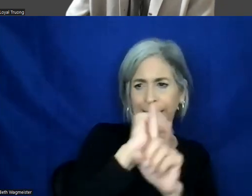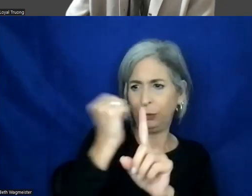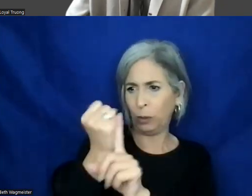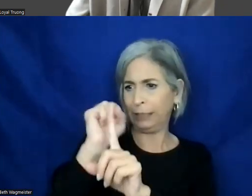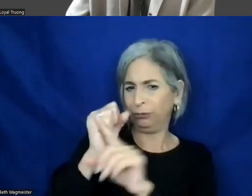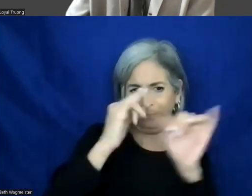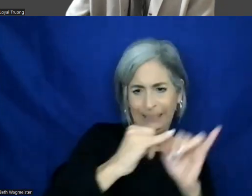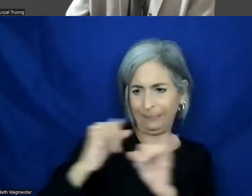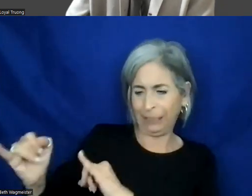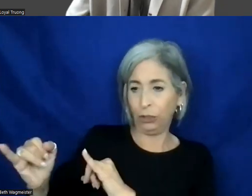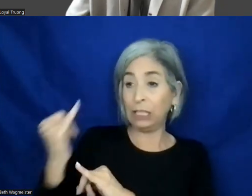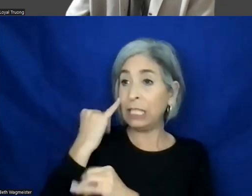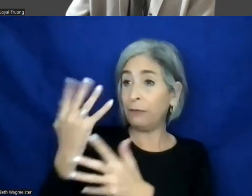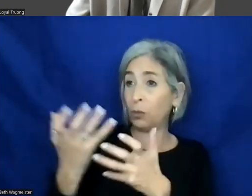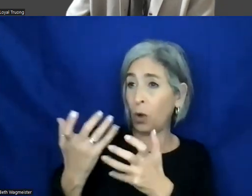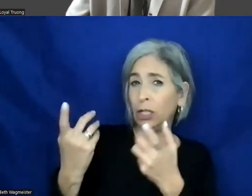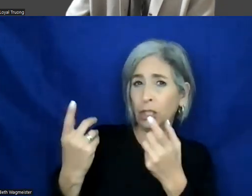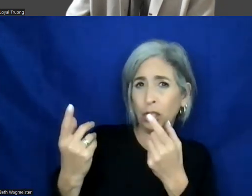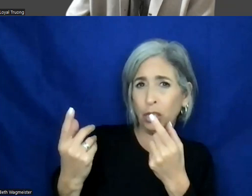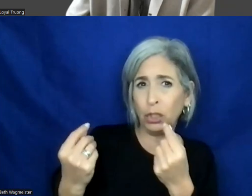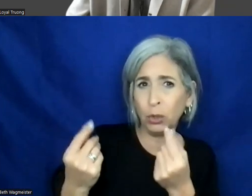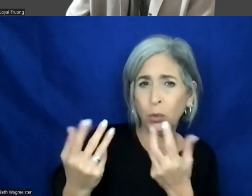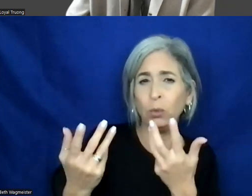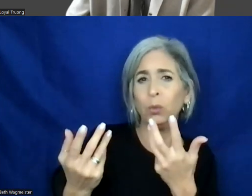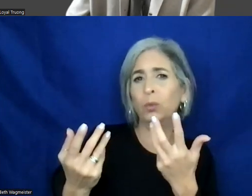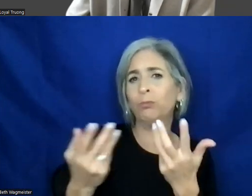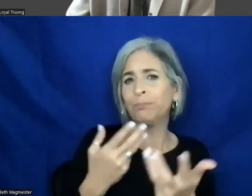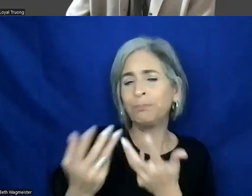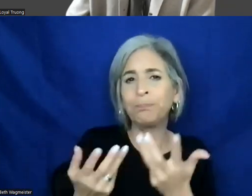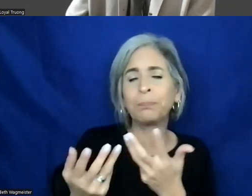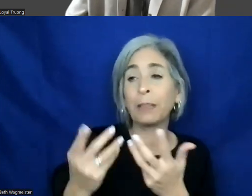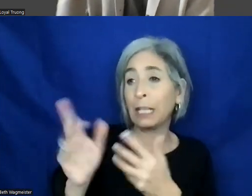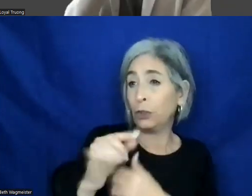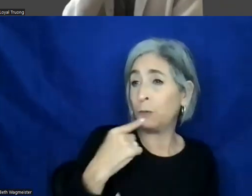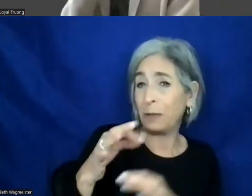Everyone likes to do hand-offs differently. Like you said, there is a lot of people who